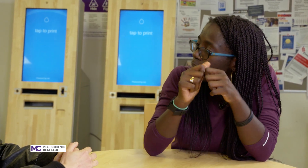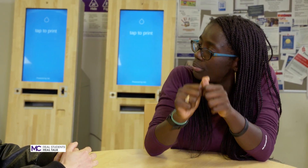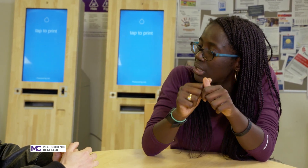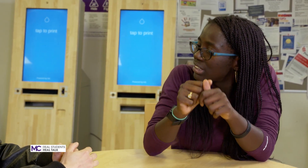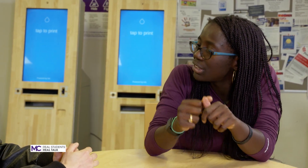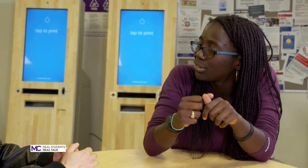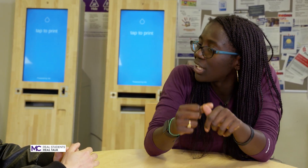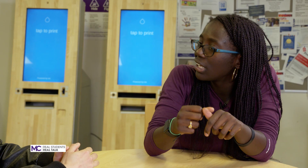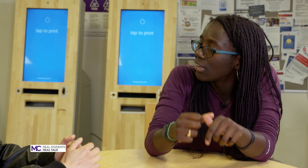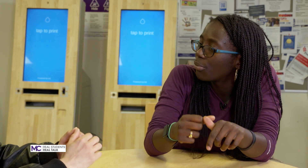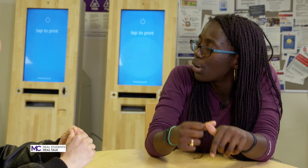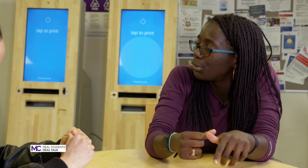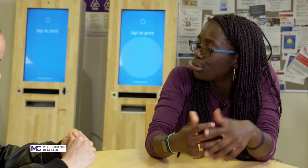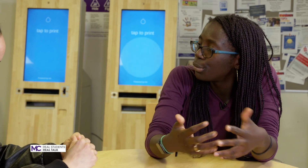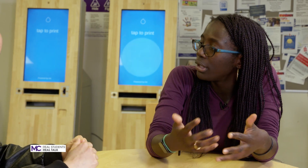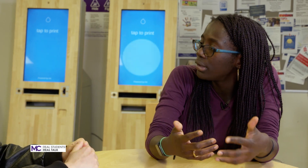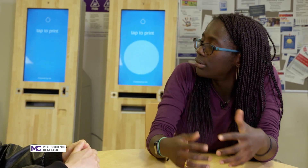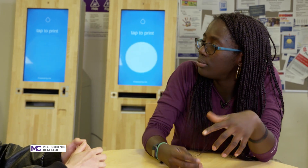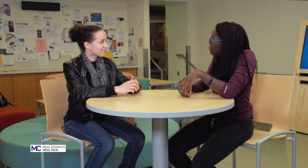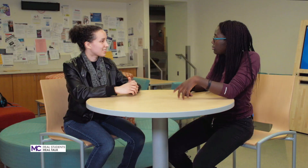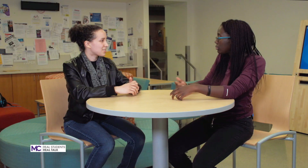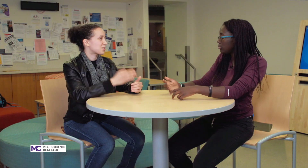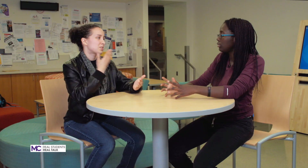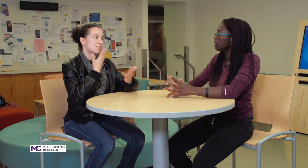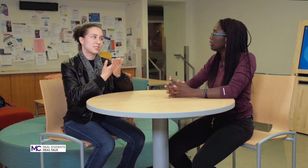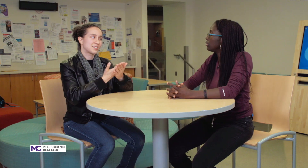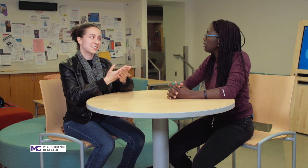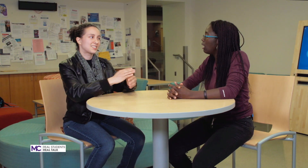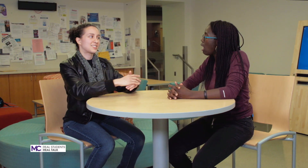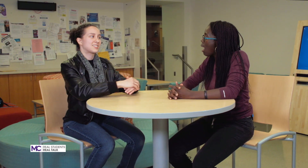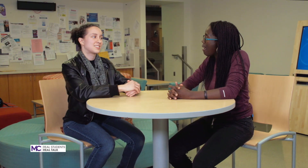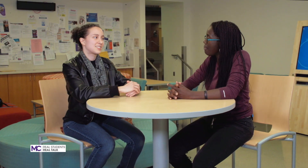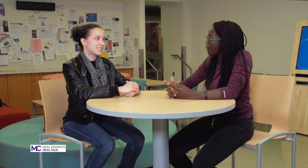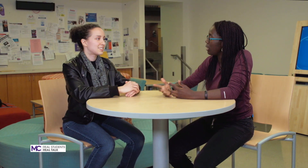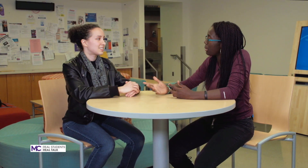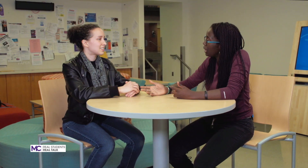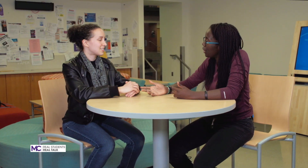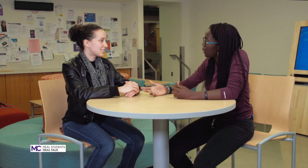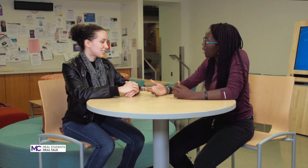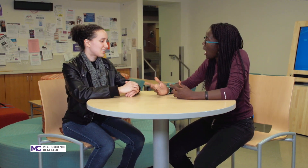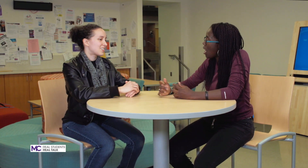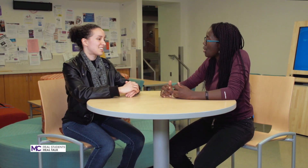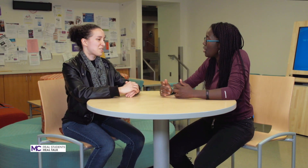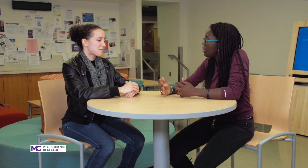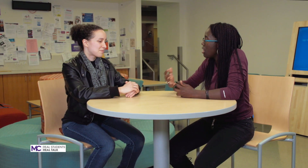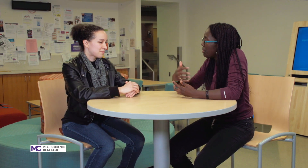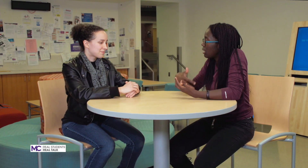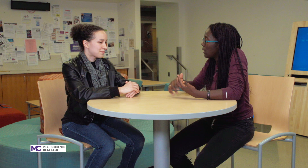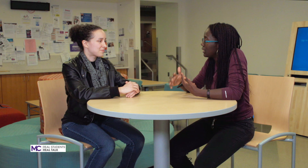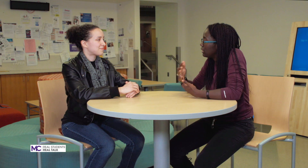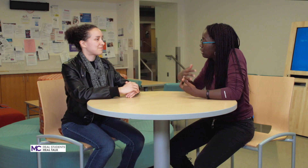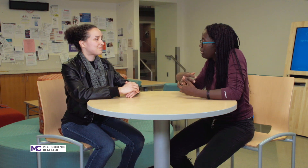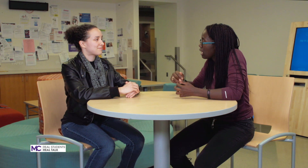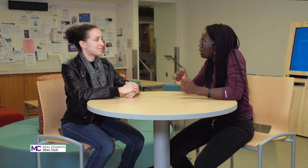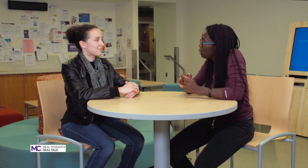still try to keep going do it that's good what about you how how are interactions